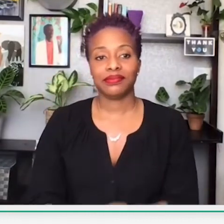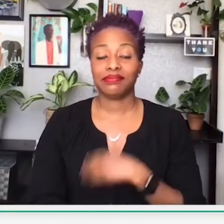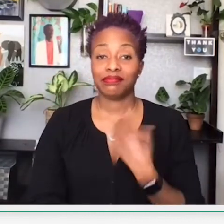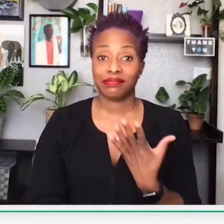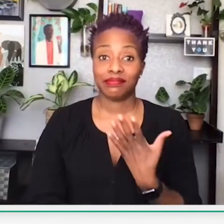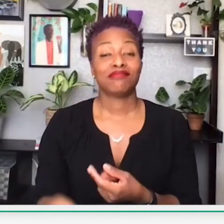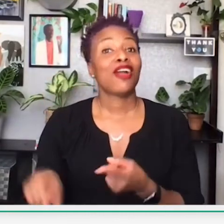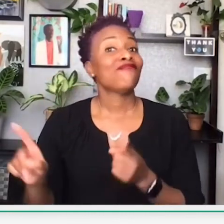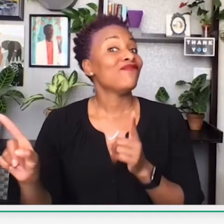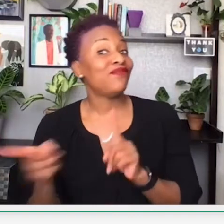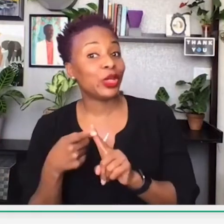And, next slide.